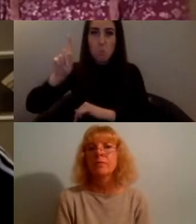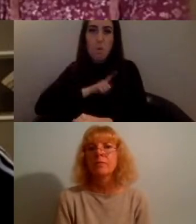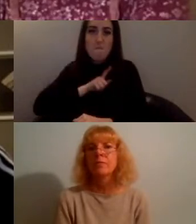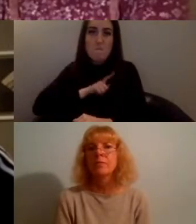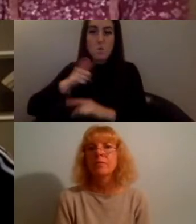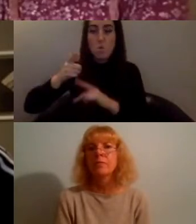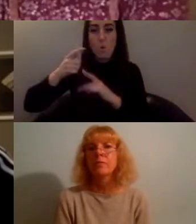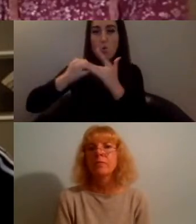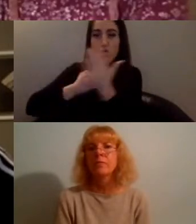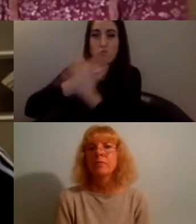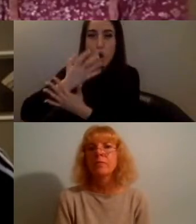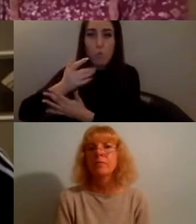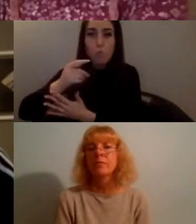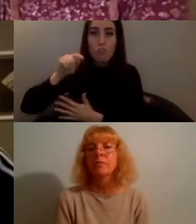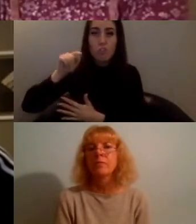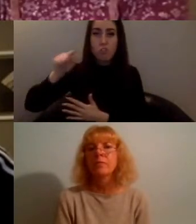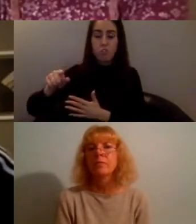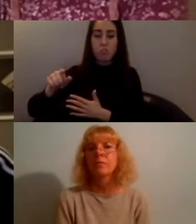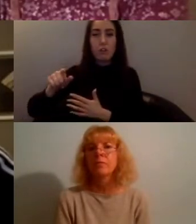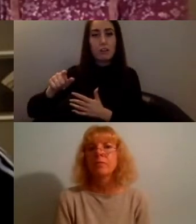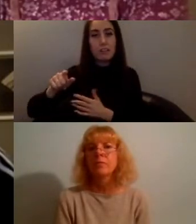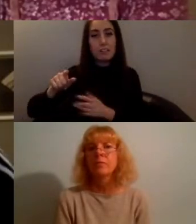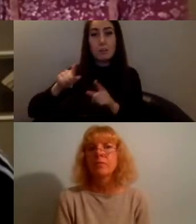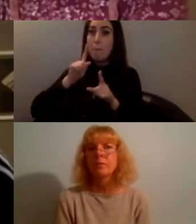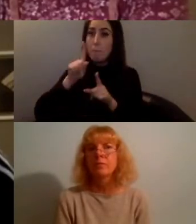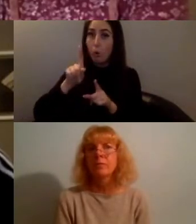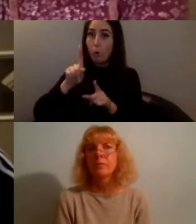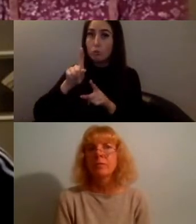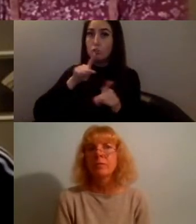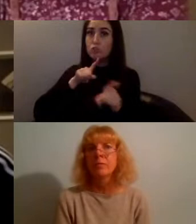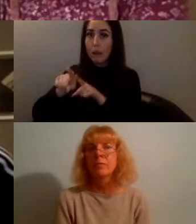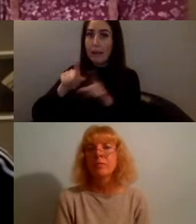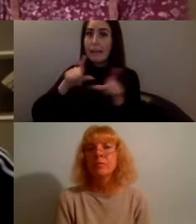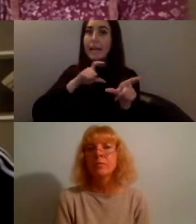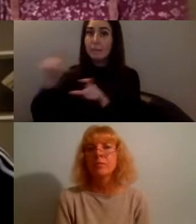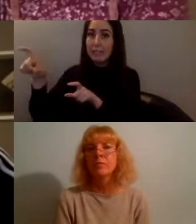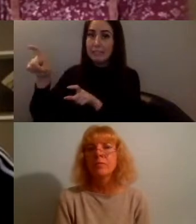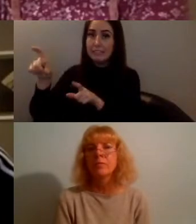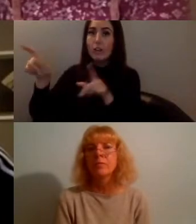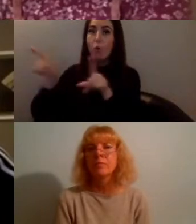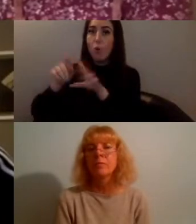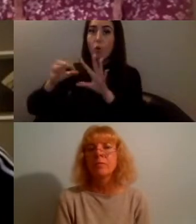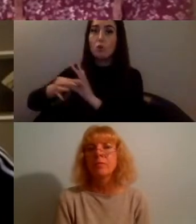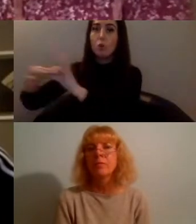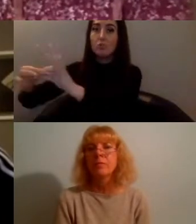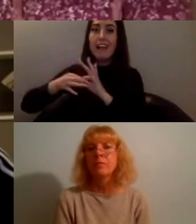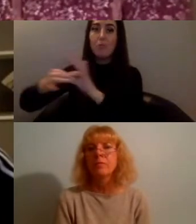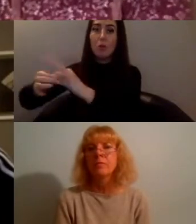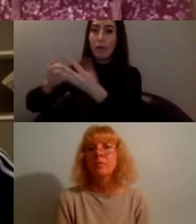and trying to maintain or keep networking and observing it's almost like research